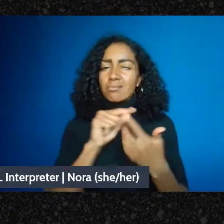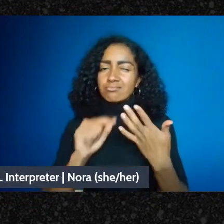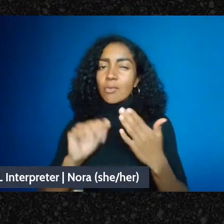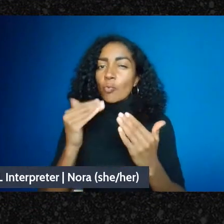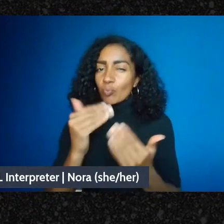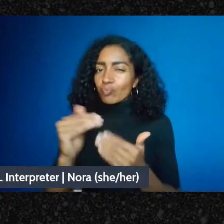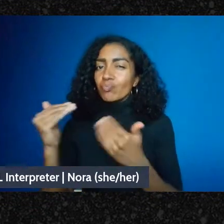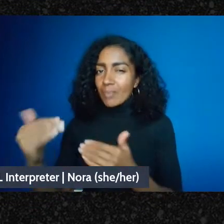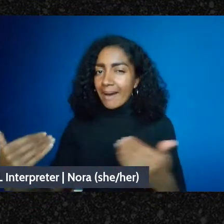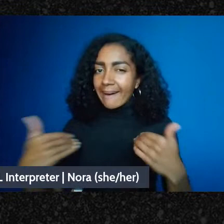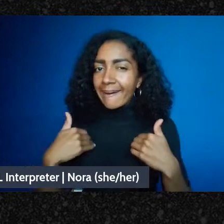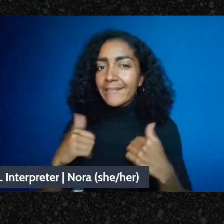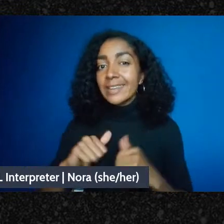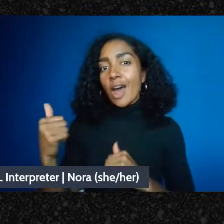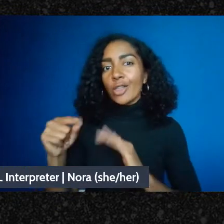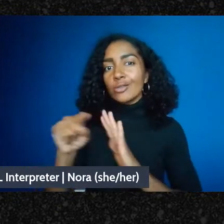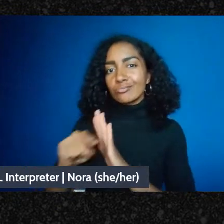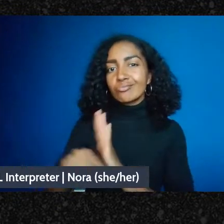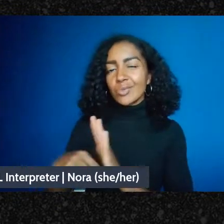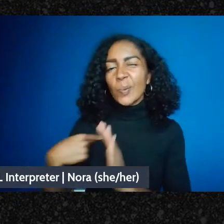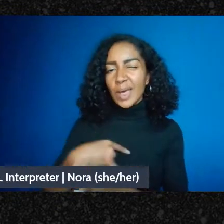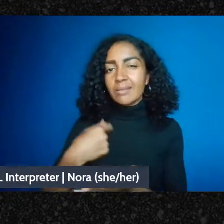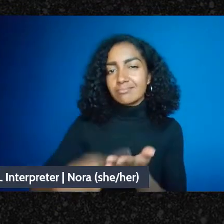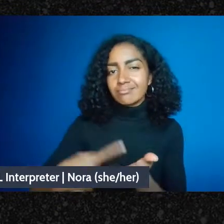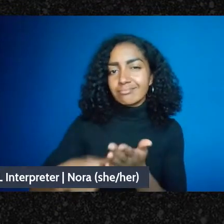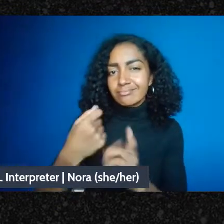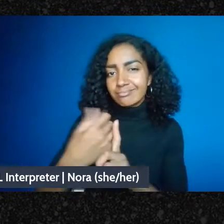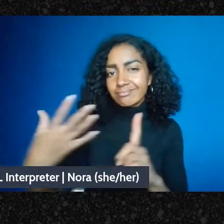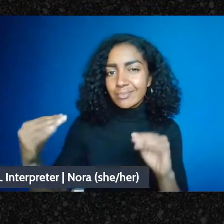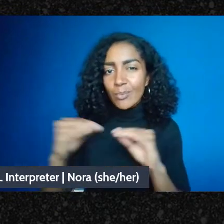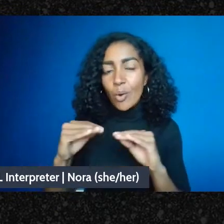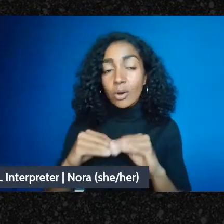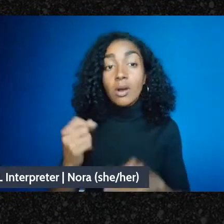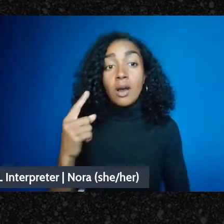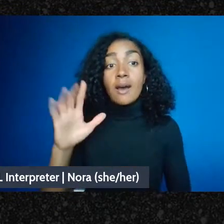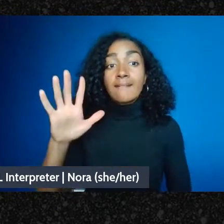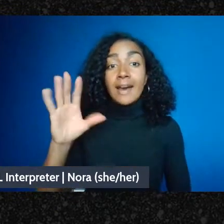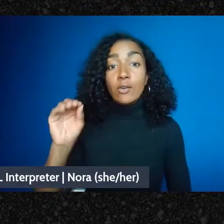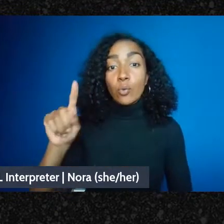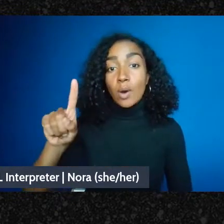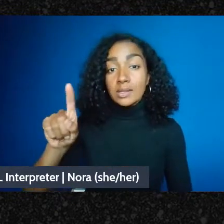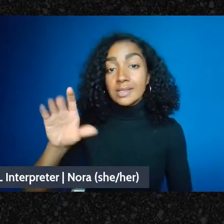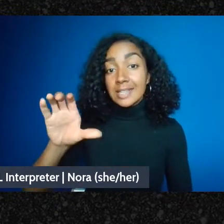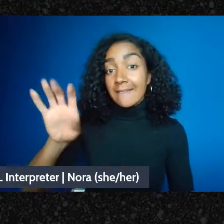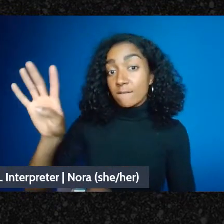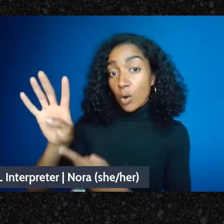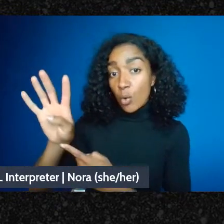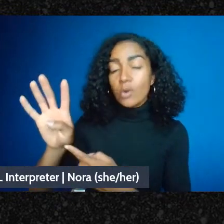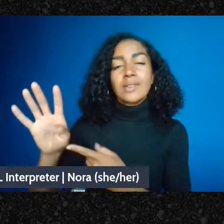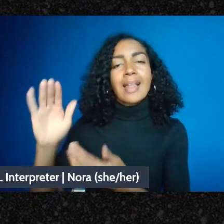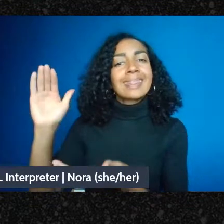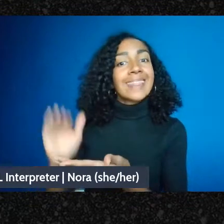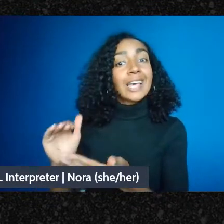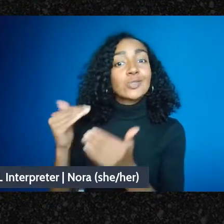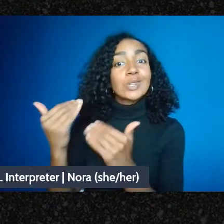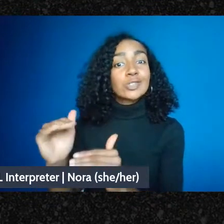that we'll talk about momentarily, 5164 has a lot fewer restrictions than the c3, but it